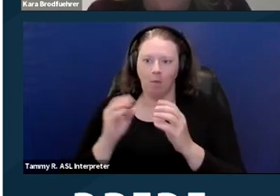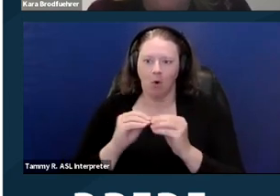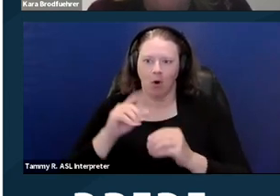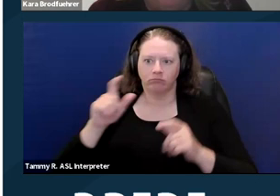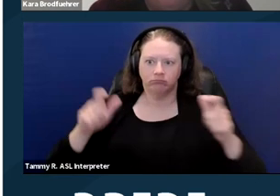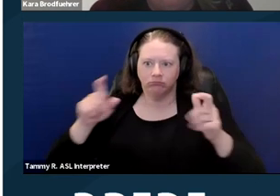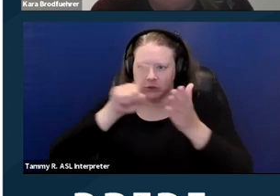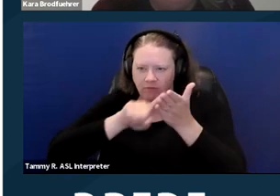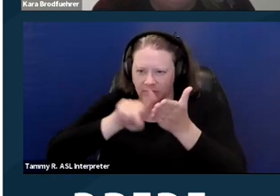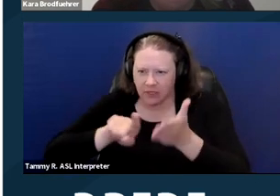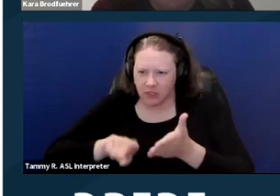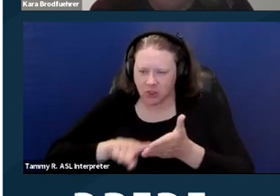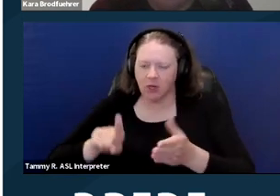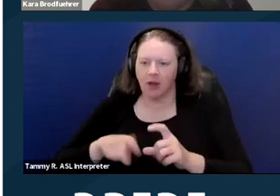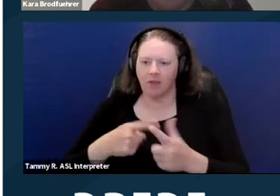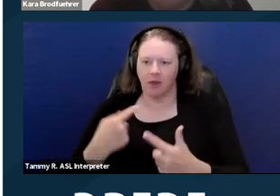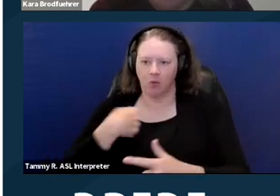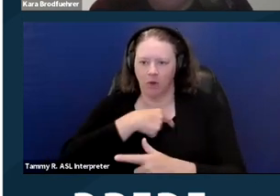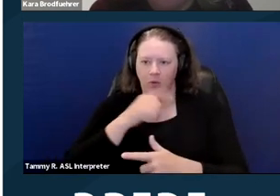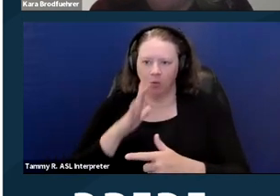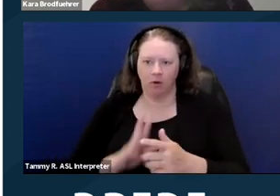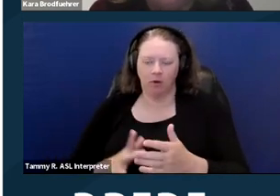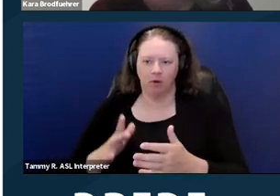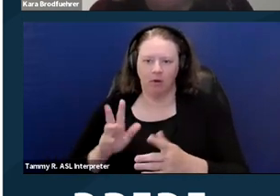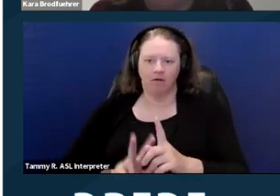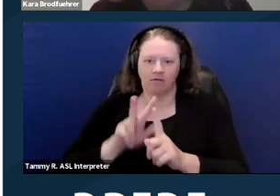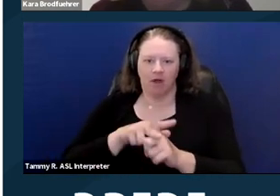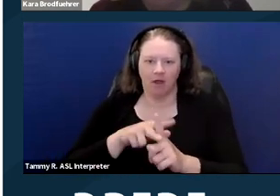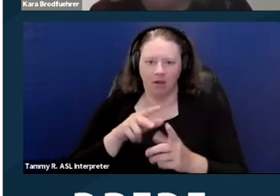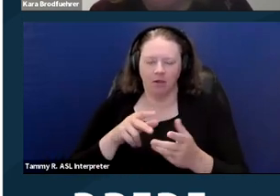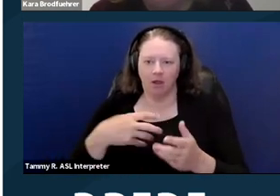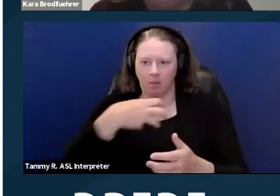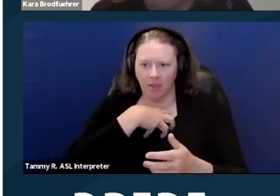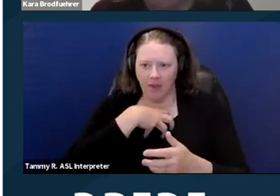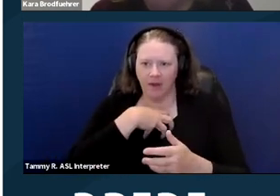and we would file a complaint on behalf of the director of CRD,